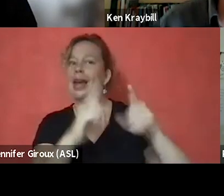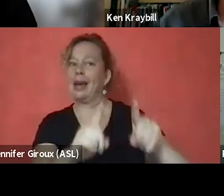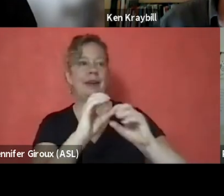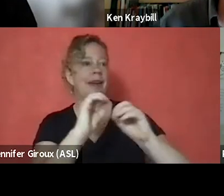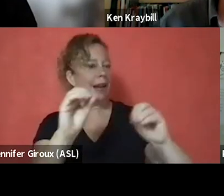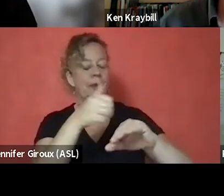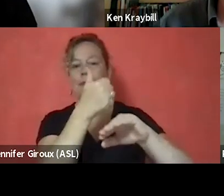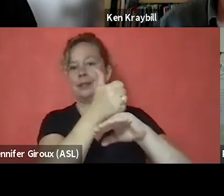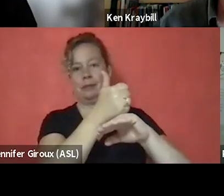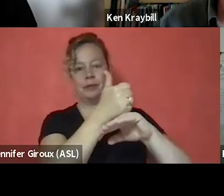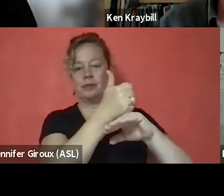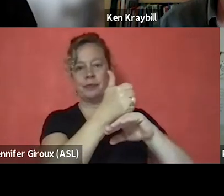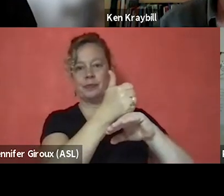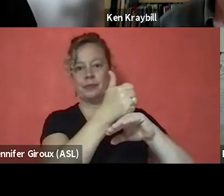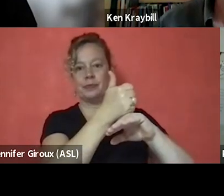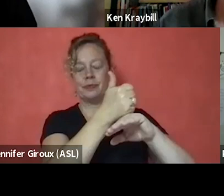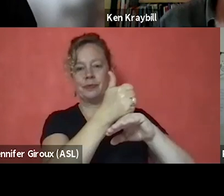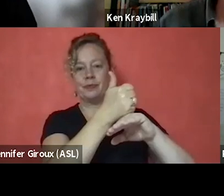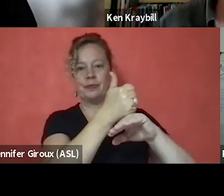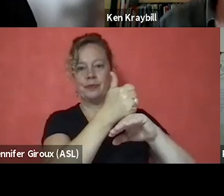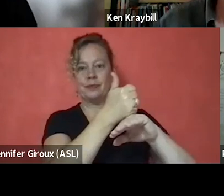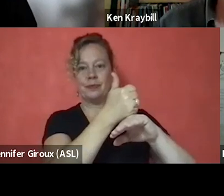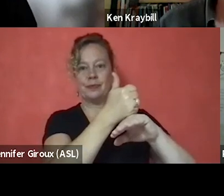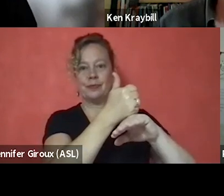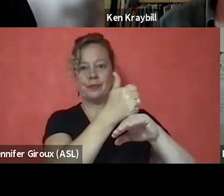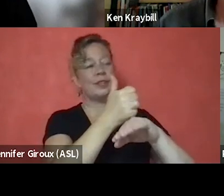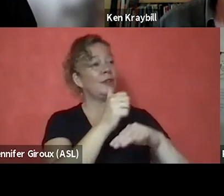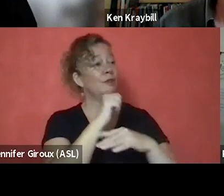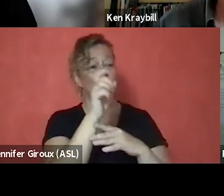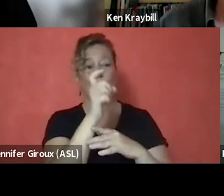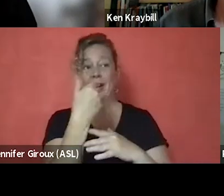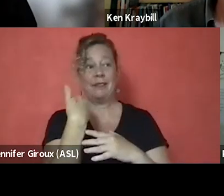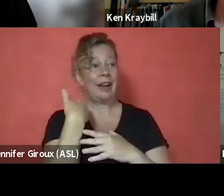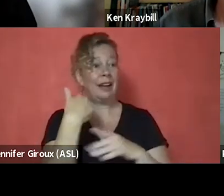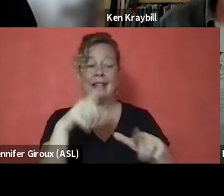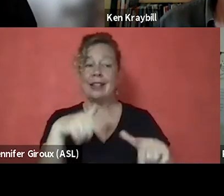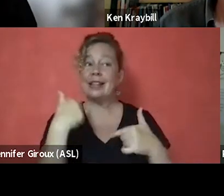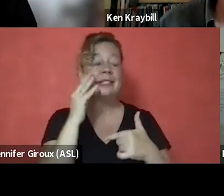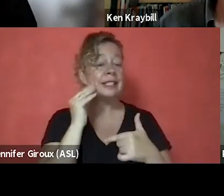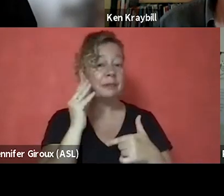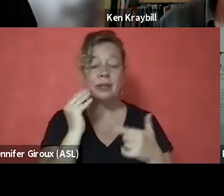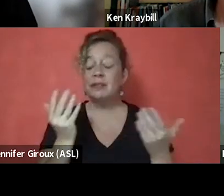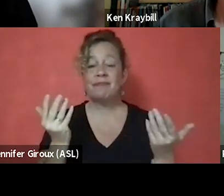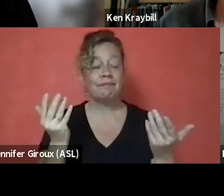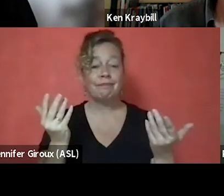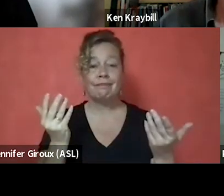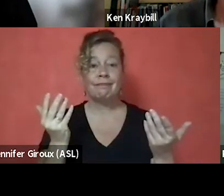And so, yes, man, you definitely don't have to have lived experience. But I'll tell you what,